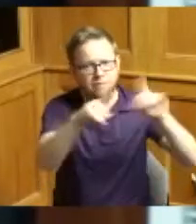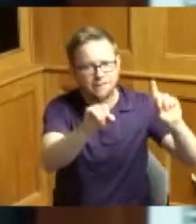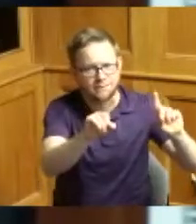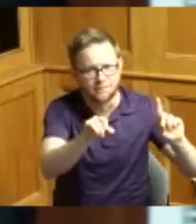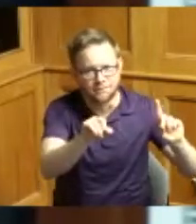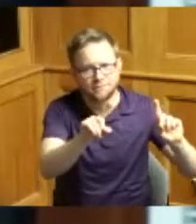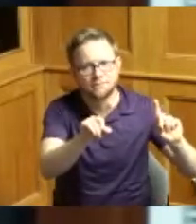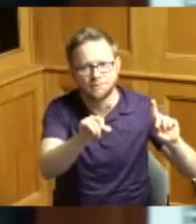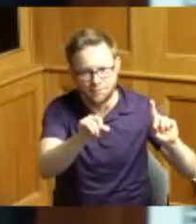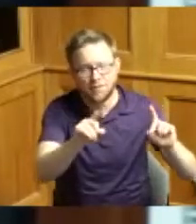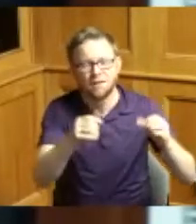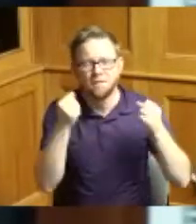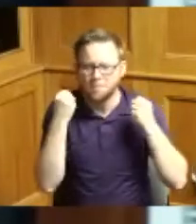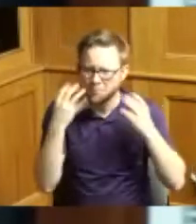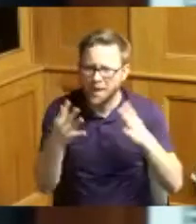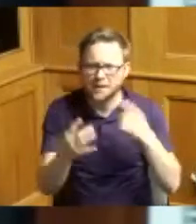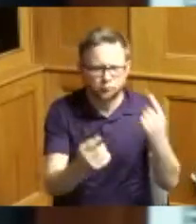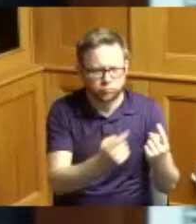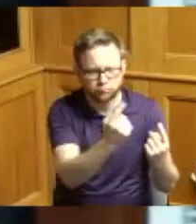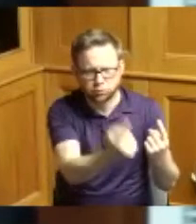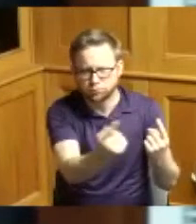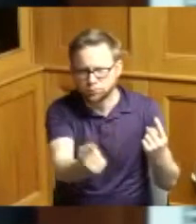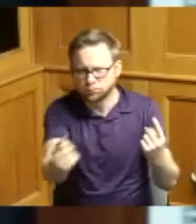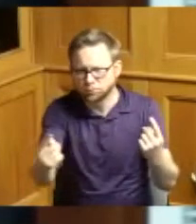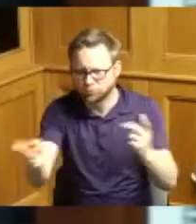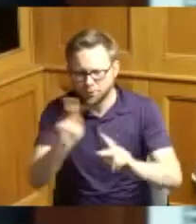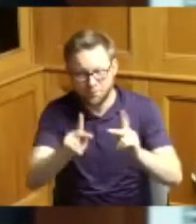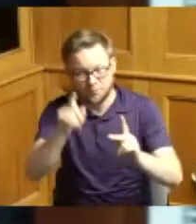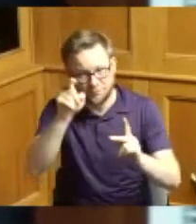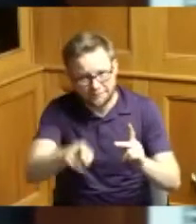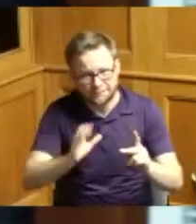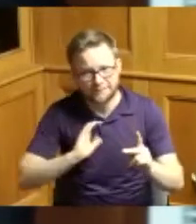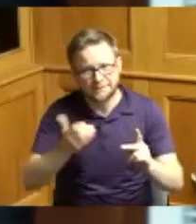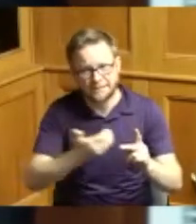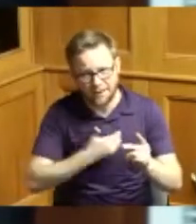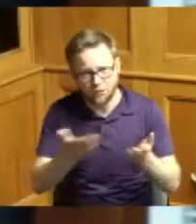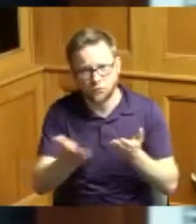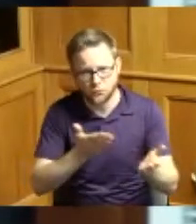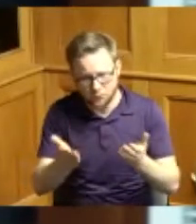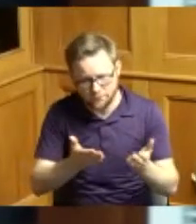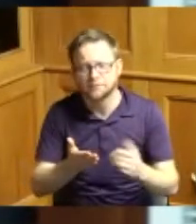there that need what we do while we are in these seats of iNFLuence and power and decision making